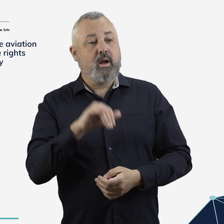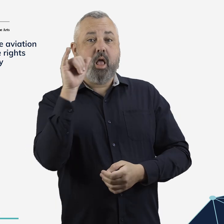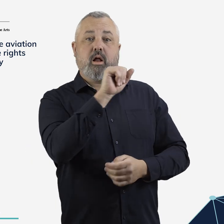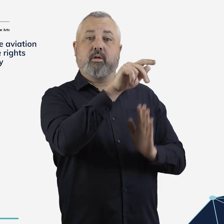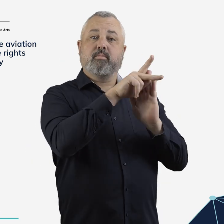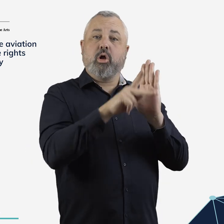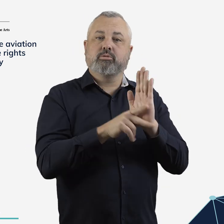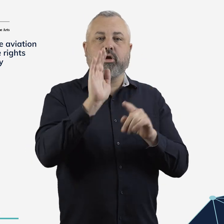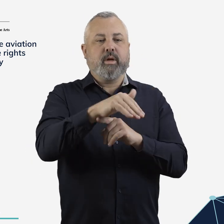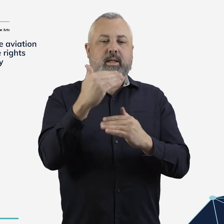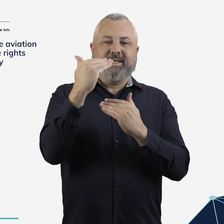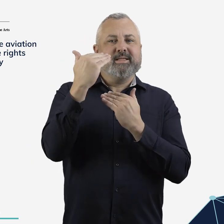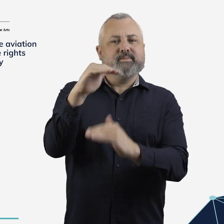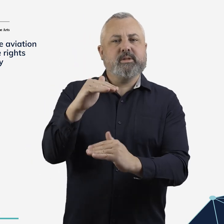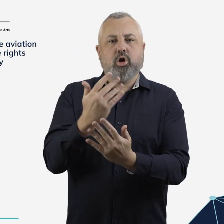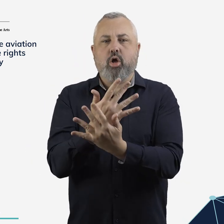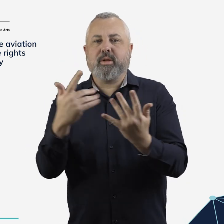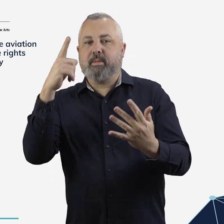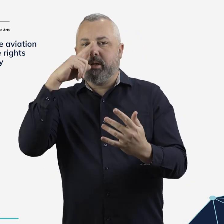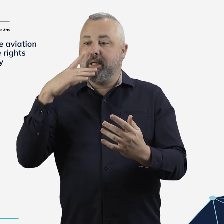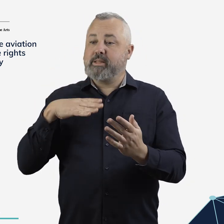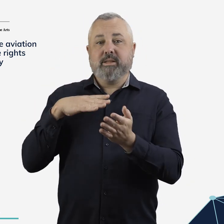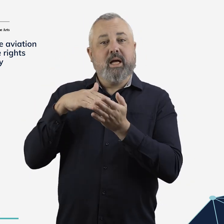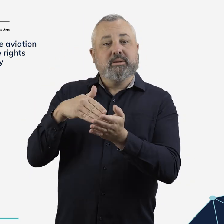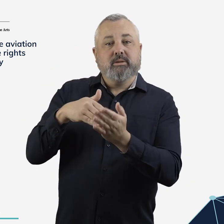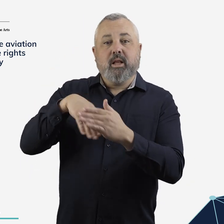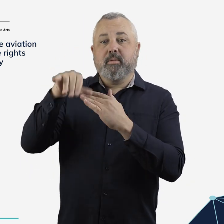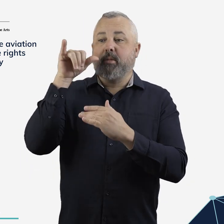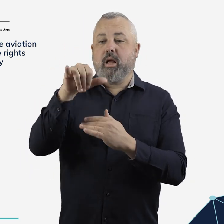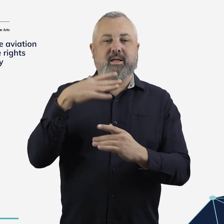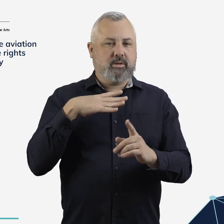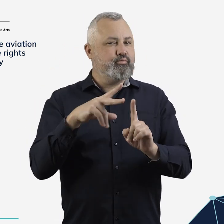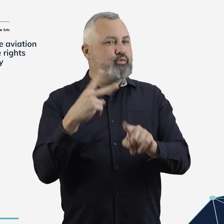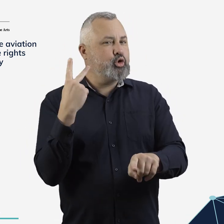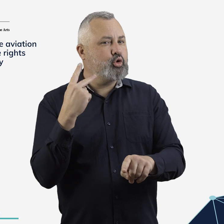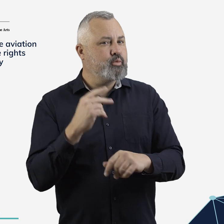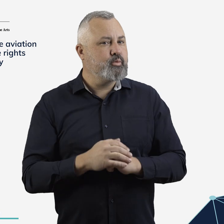Review airline policies that limit the number of passengers who require assistance.